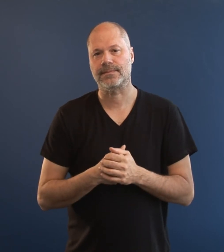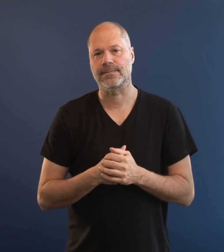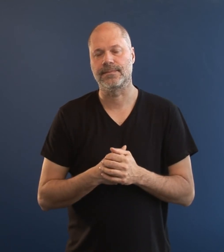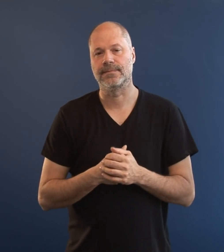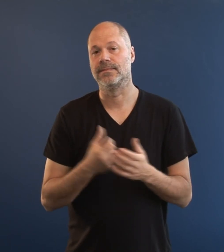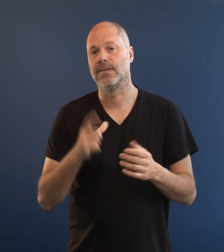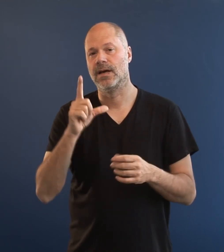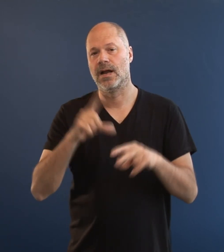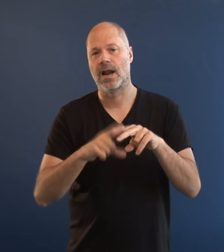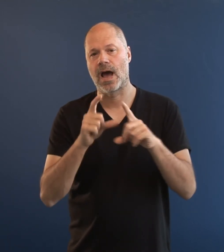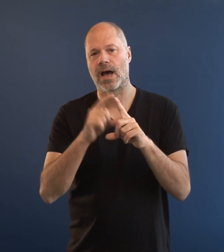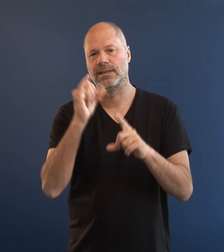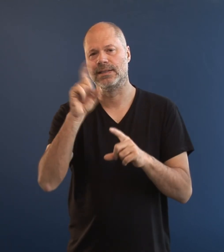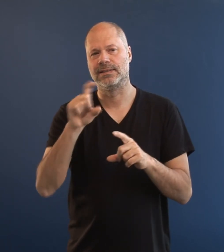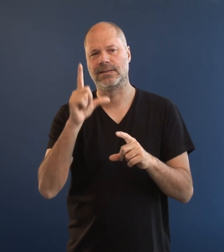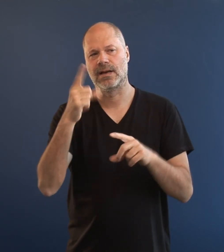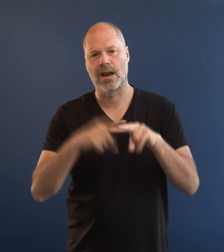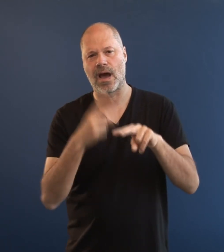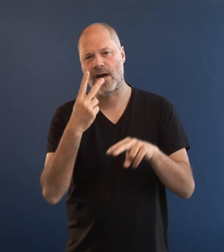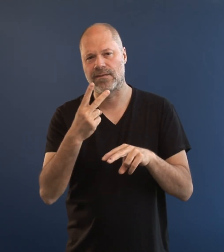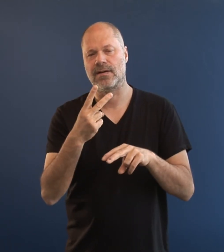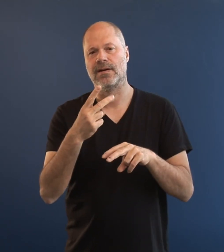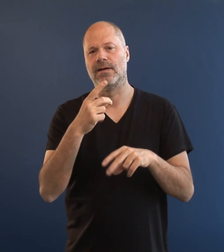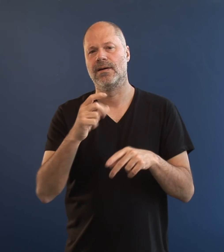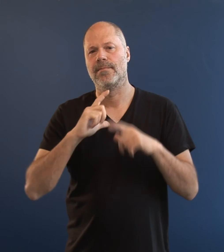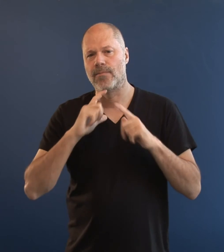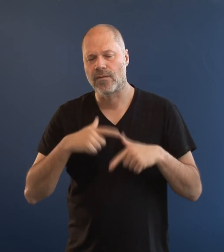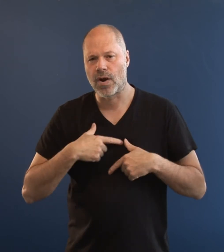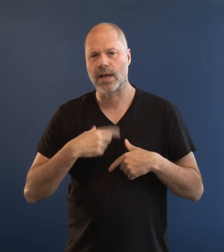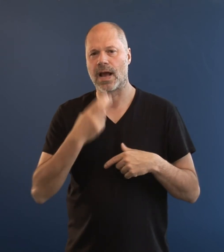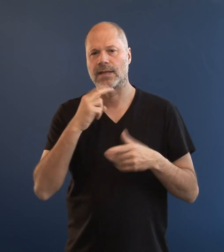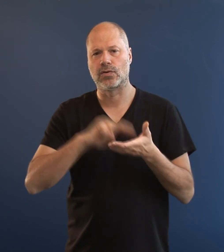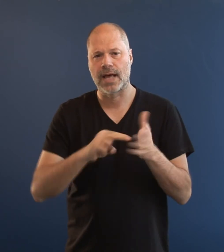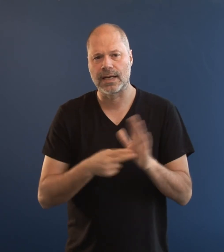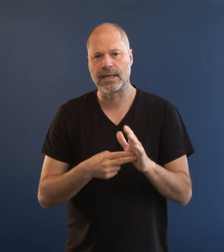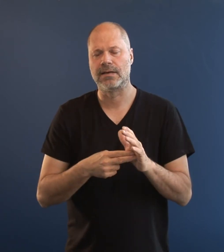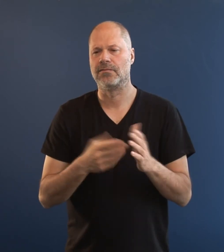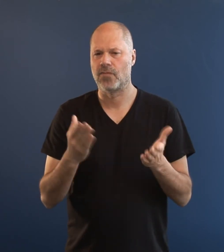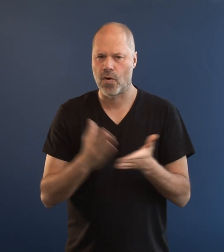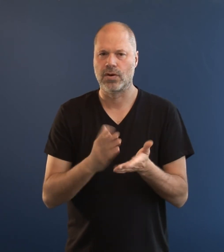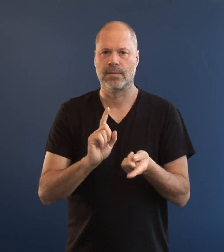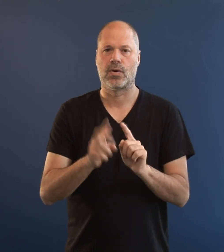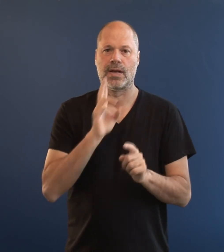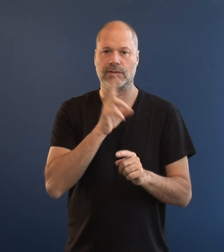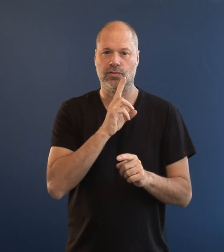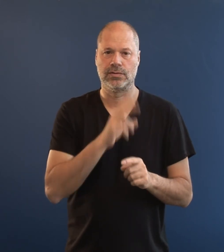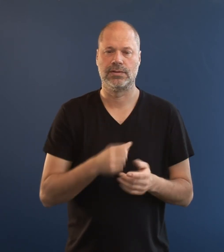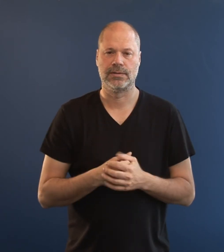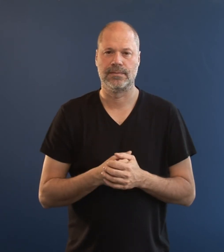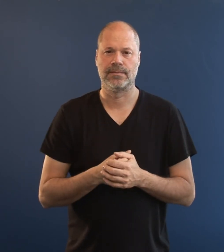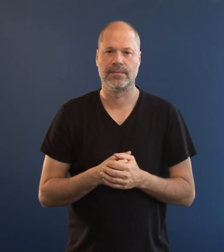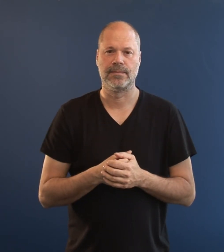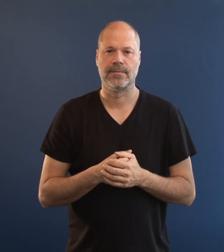Ladislav thinks that a career in electronics is a good choice for the non-hearing.